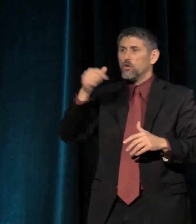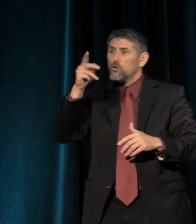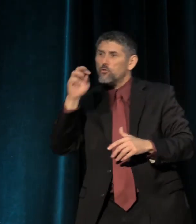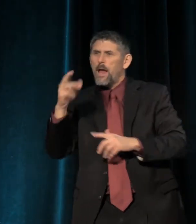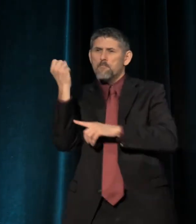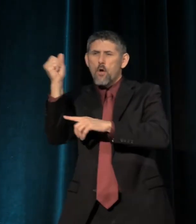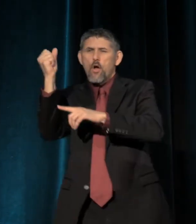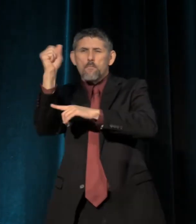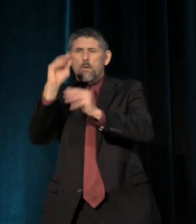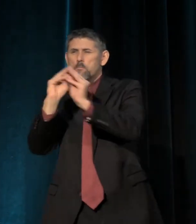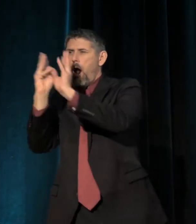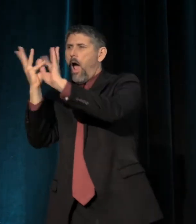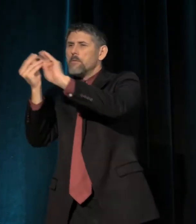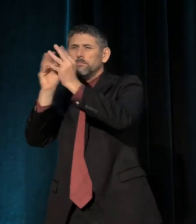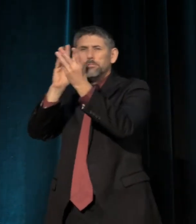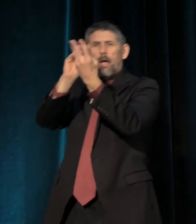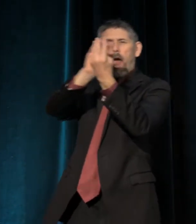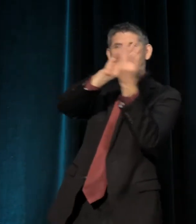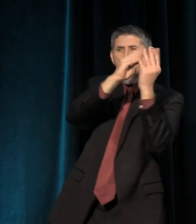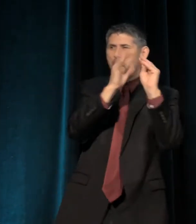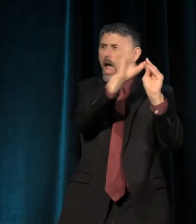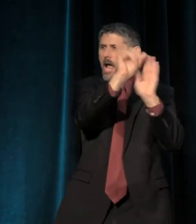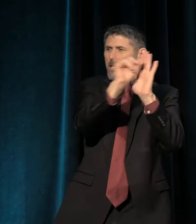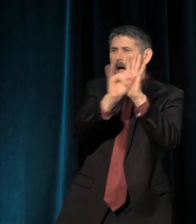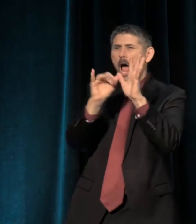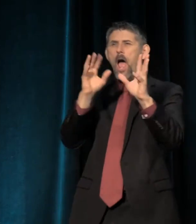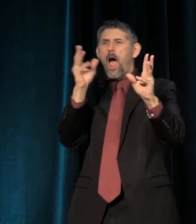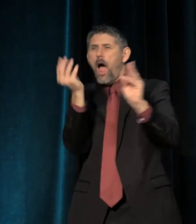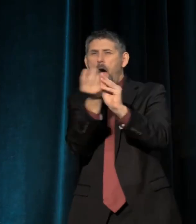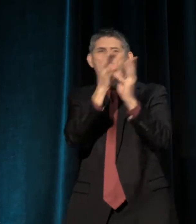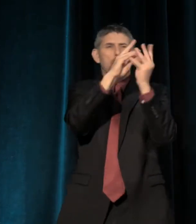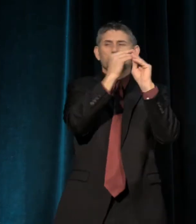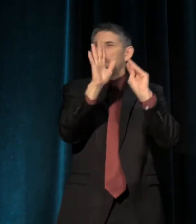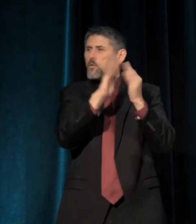People began to rethink their identities, their very selves, their communities,